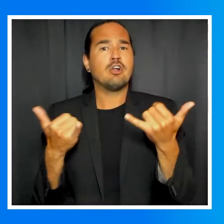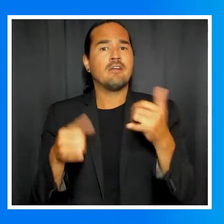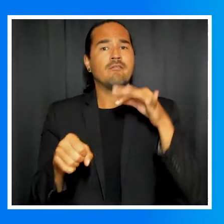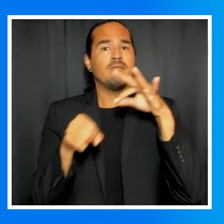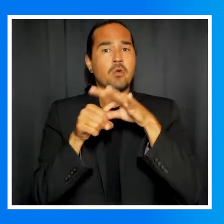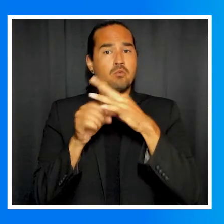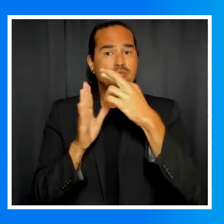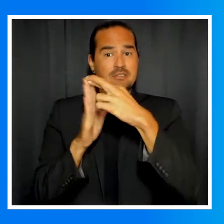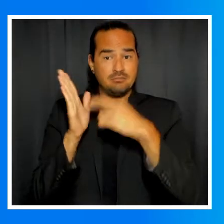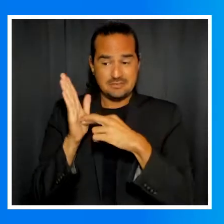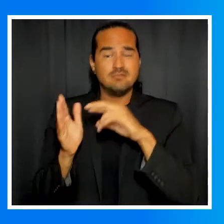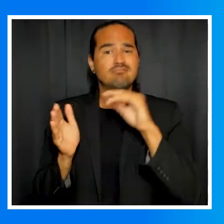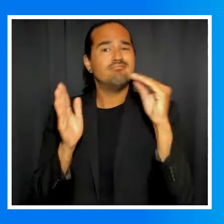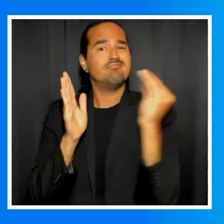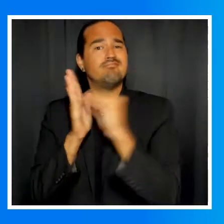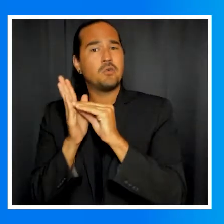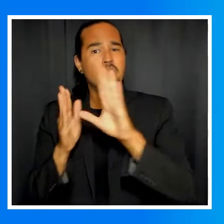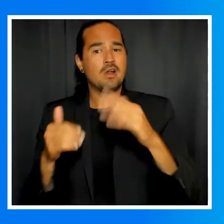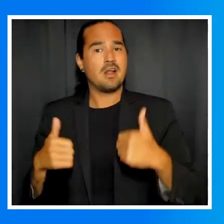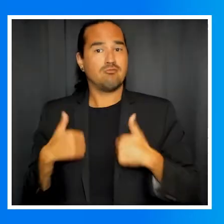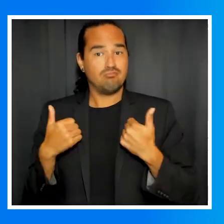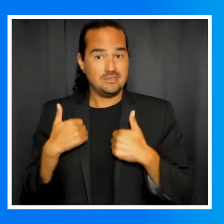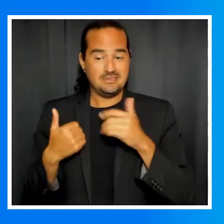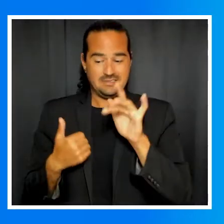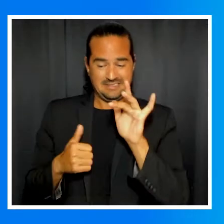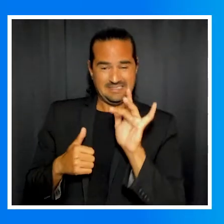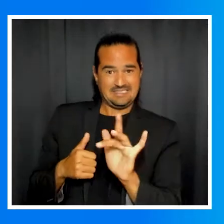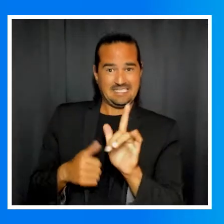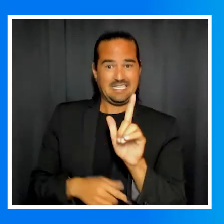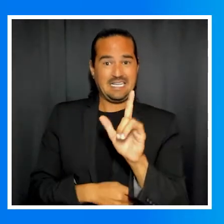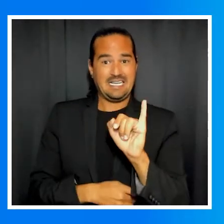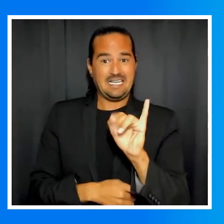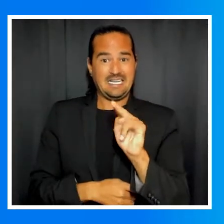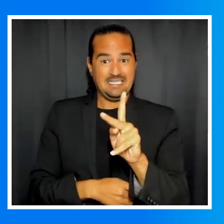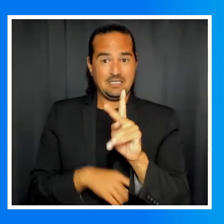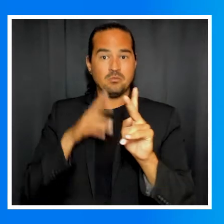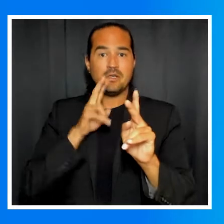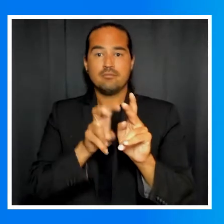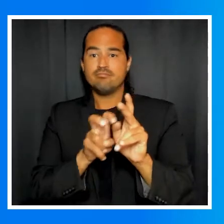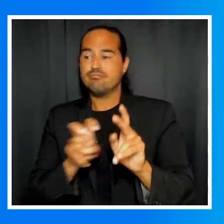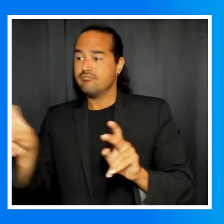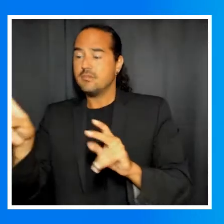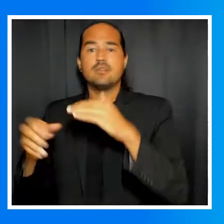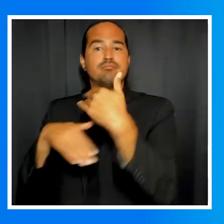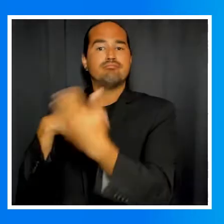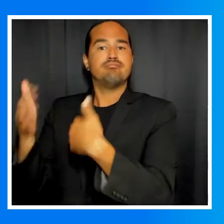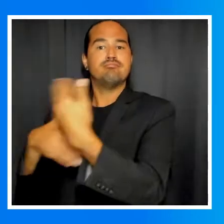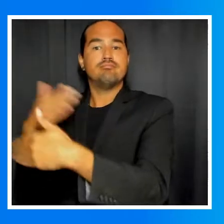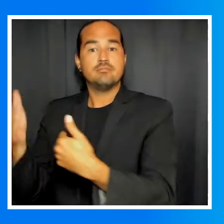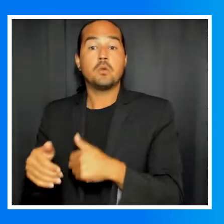Your address will appear as a link to your electronic ballot Click on the link and you’ll be directed to the democracy live website